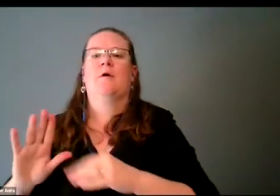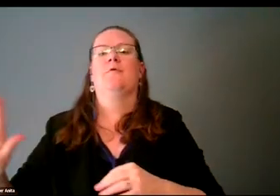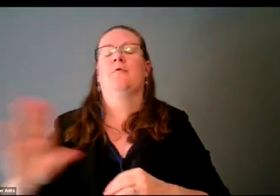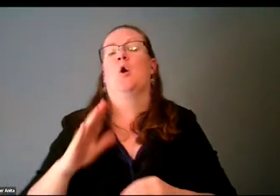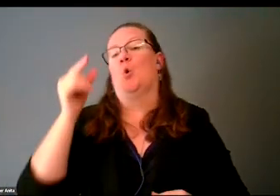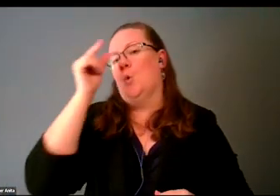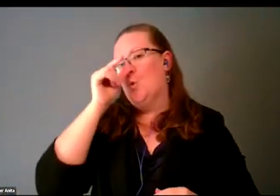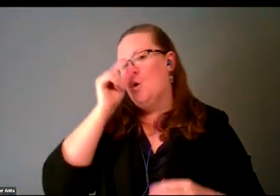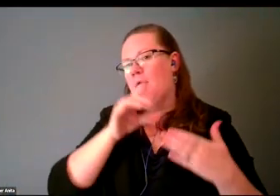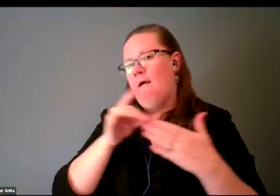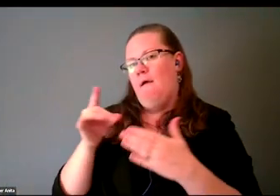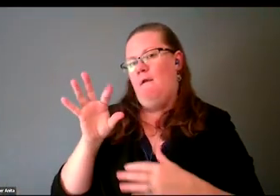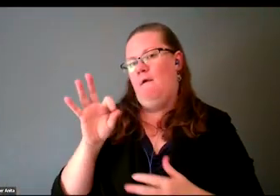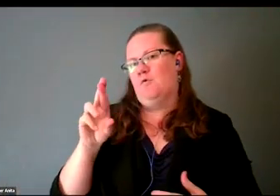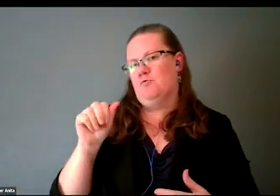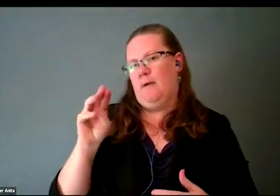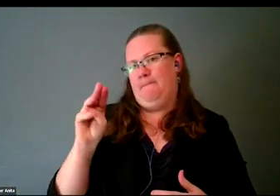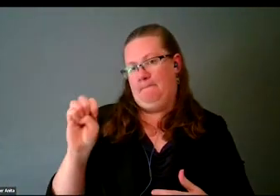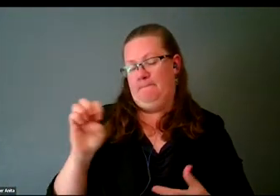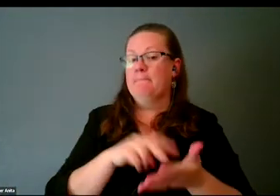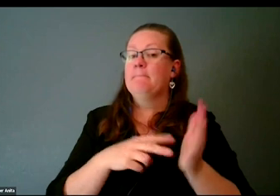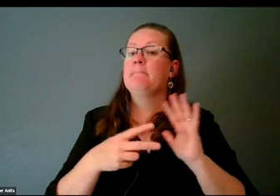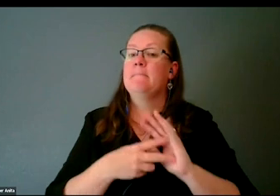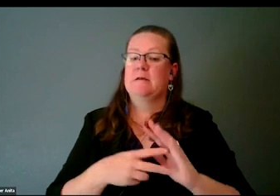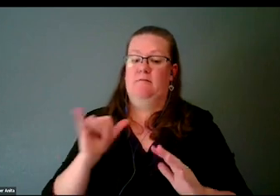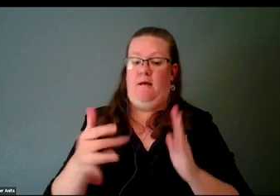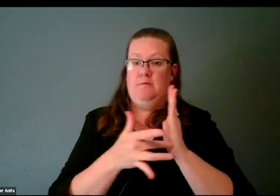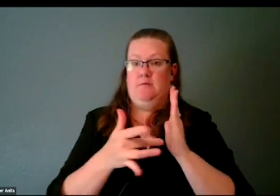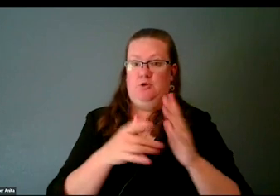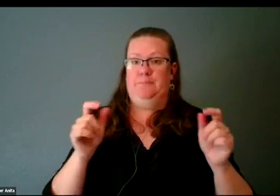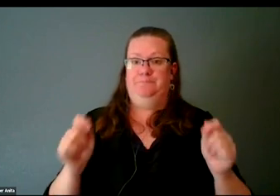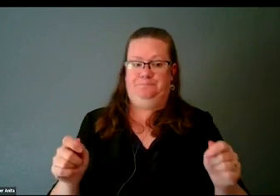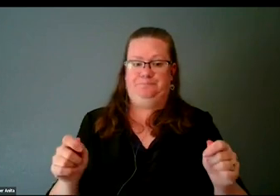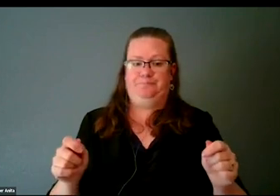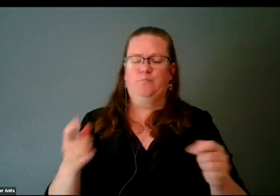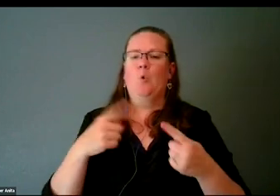which is a technology where if you place it towards your-- it's when you're trying to take a picture,